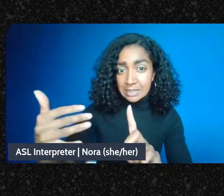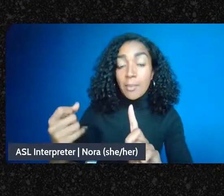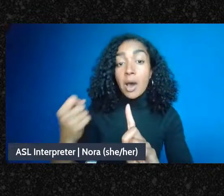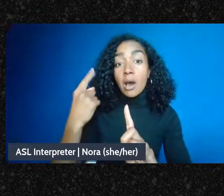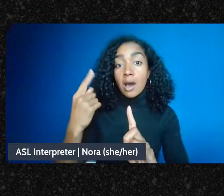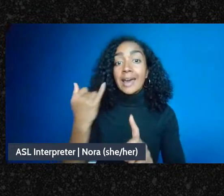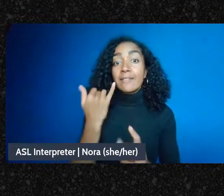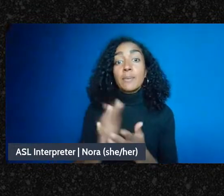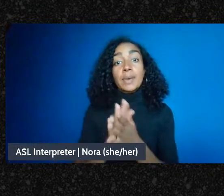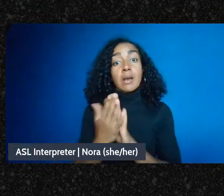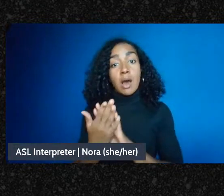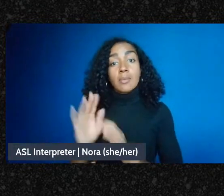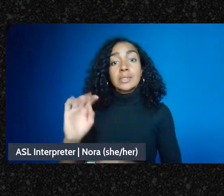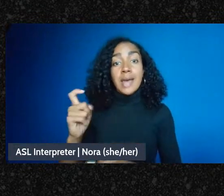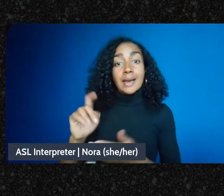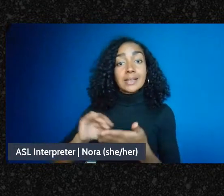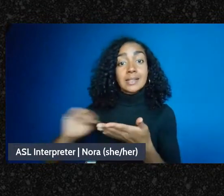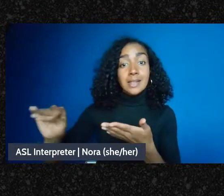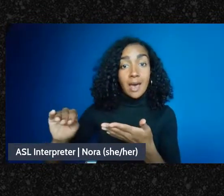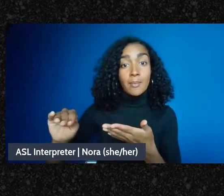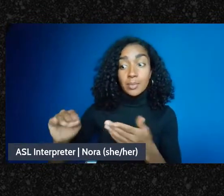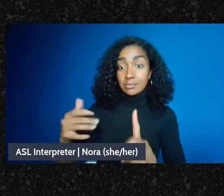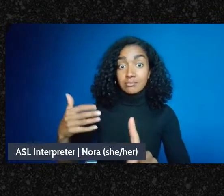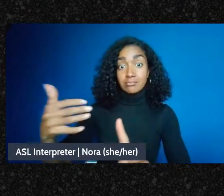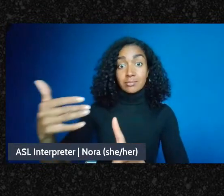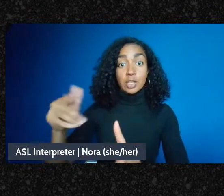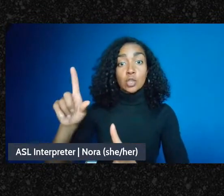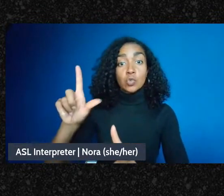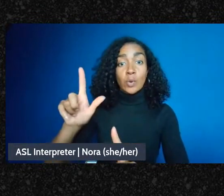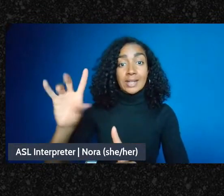retroactive to the time that you incorporated. So that's, you know, another potential.